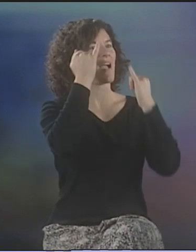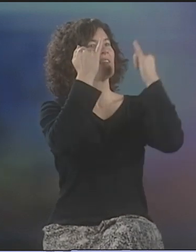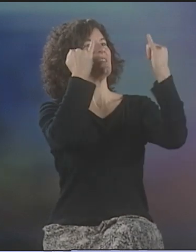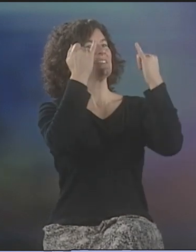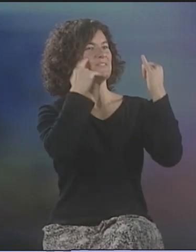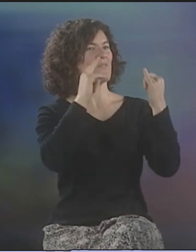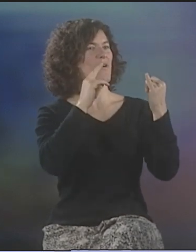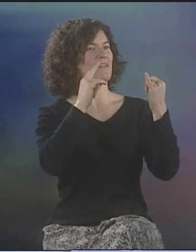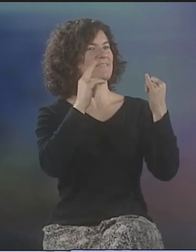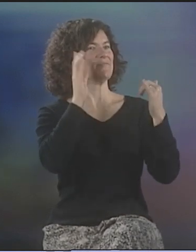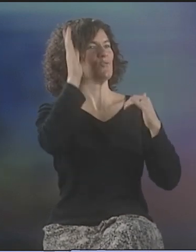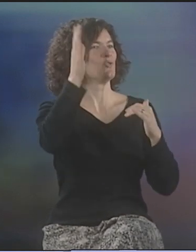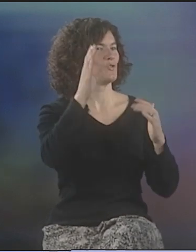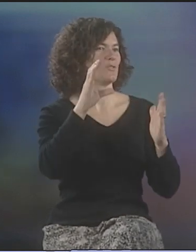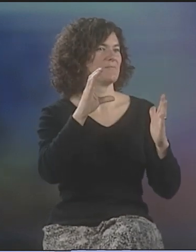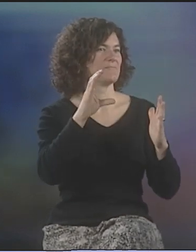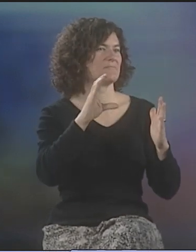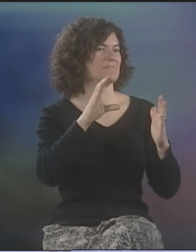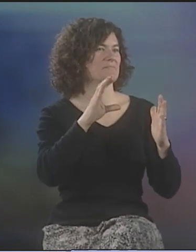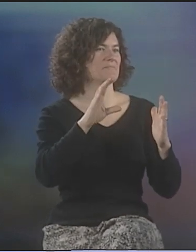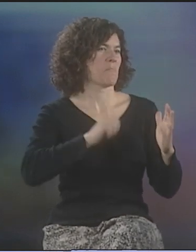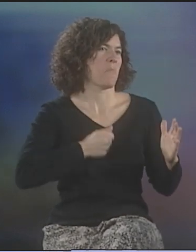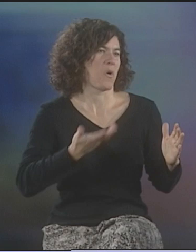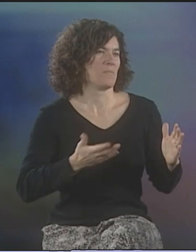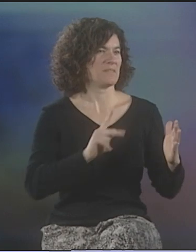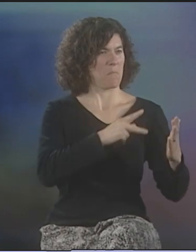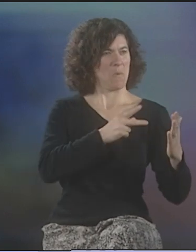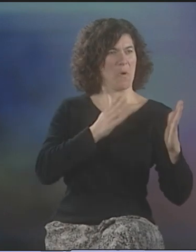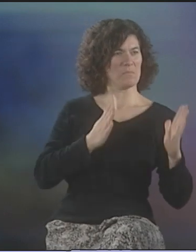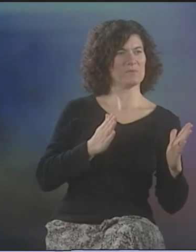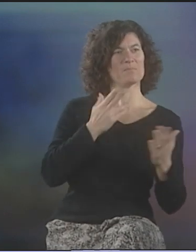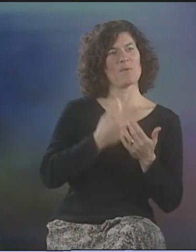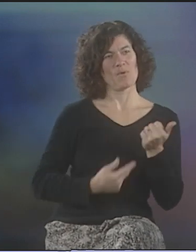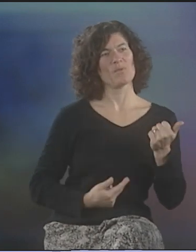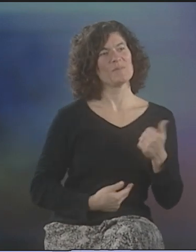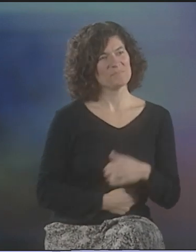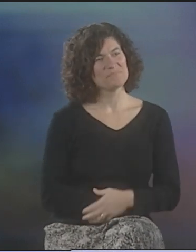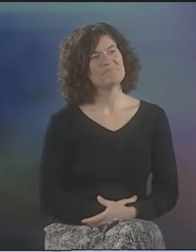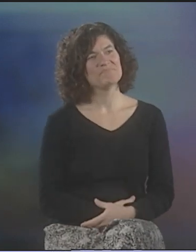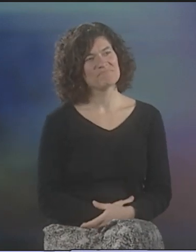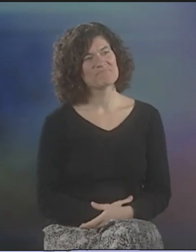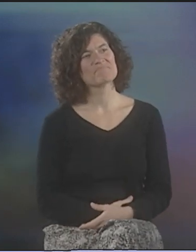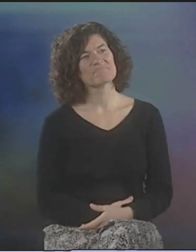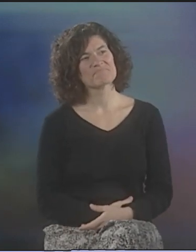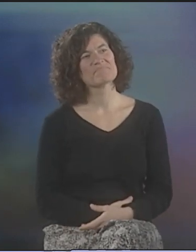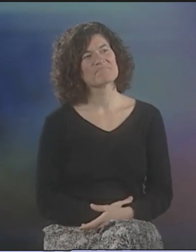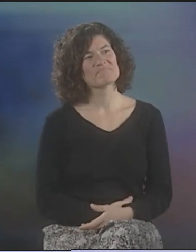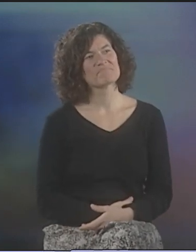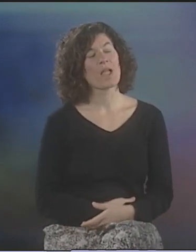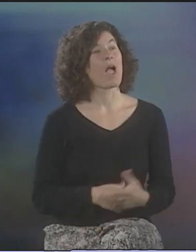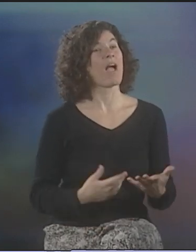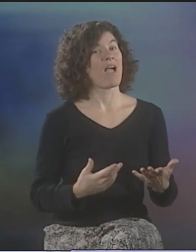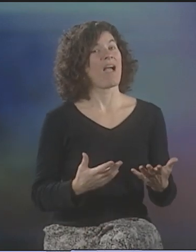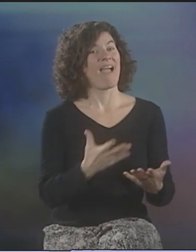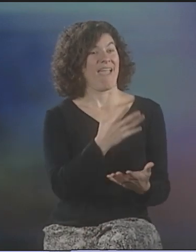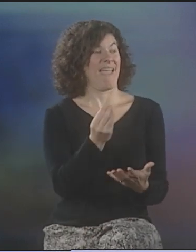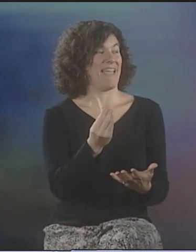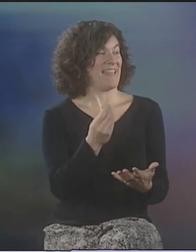AND I THINK IT ALSO SPAWNED SOME IDEAS FOR FUTURE POEMS, BOTH FOR THE HEARING PEOPLE IN THE GROUP AND THE DEAF PEOPLE IN THE GROUP.